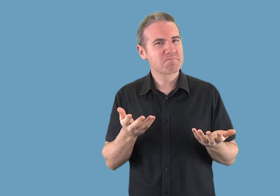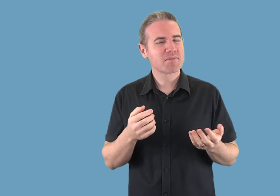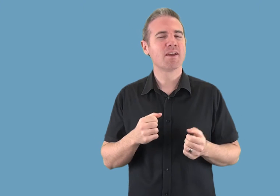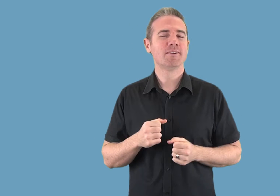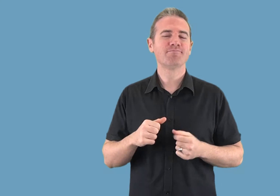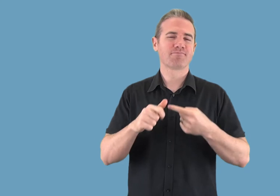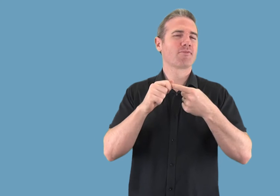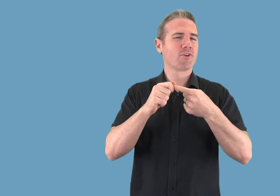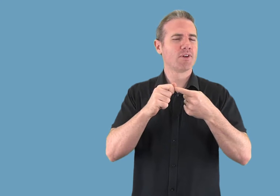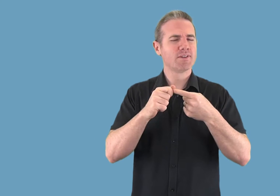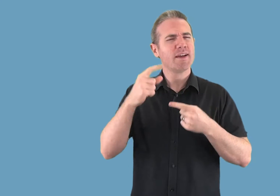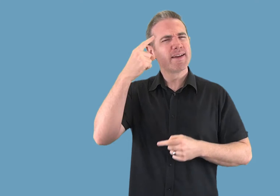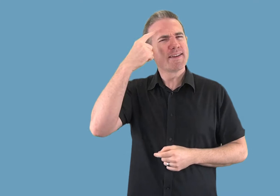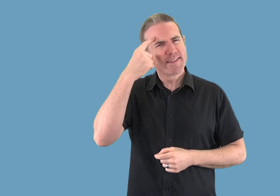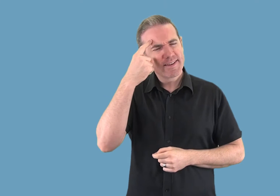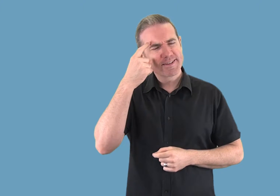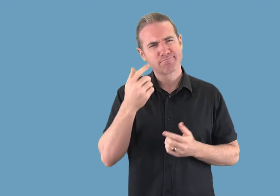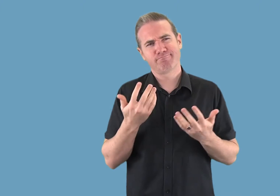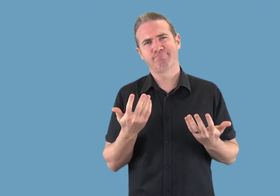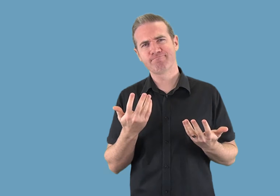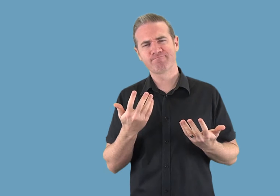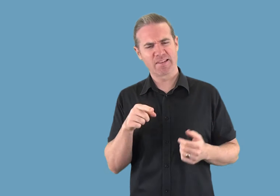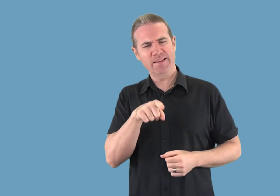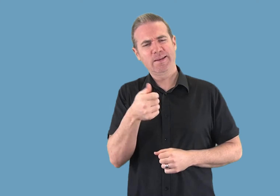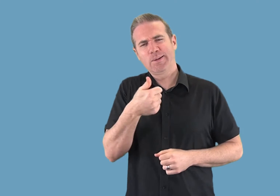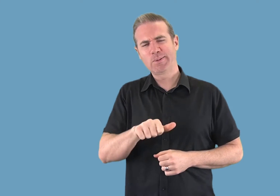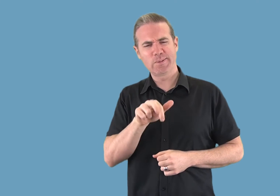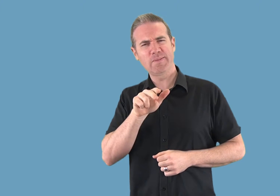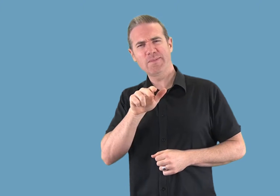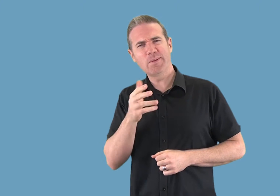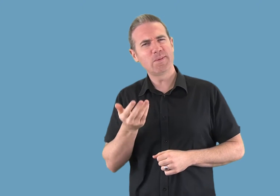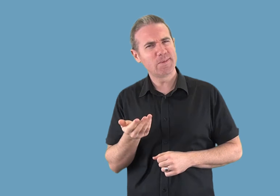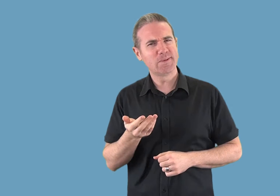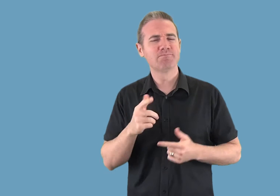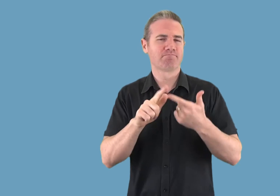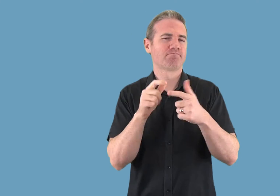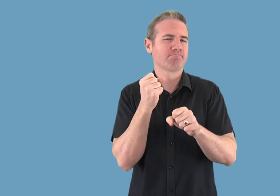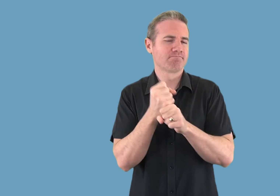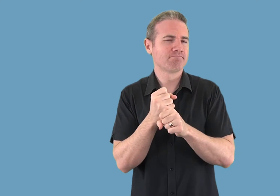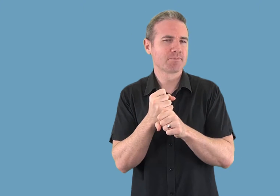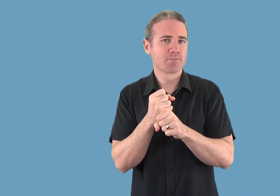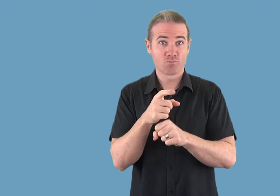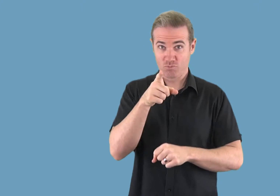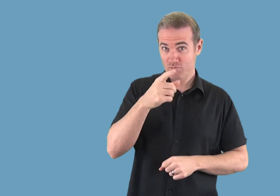from, how do you choose which one to use? Ask yourself: What do you want to achieve?